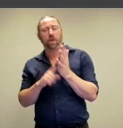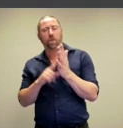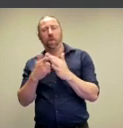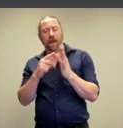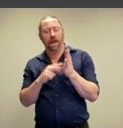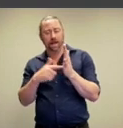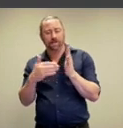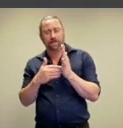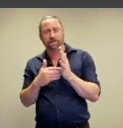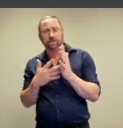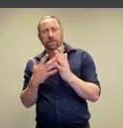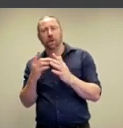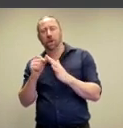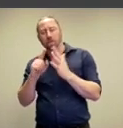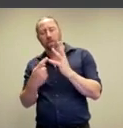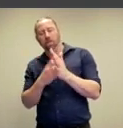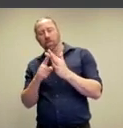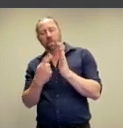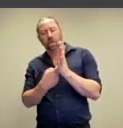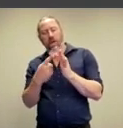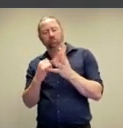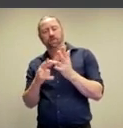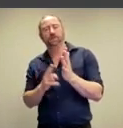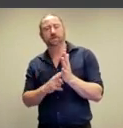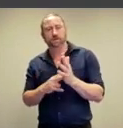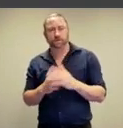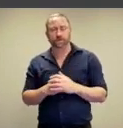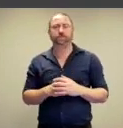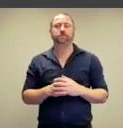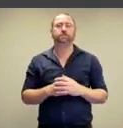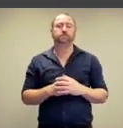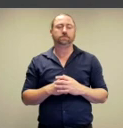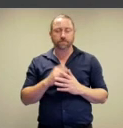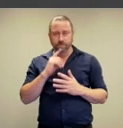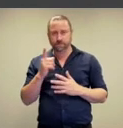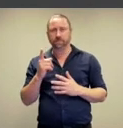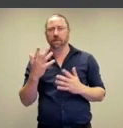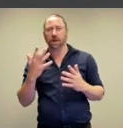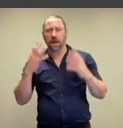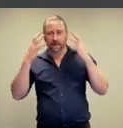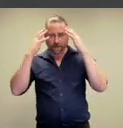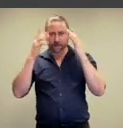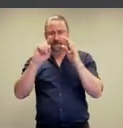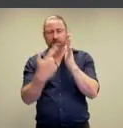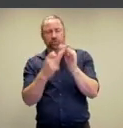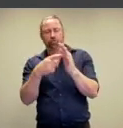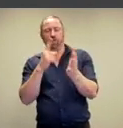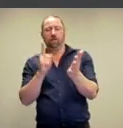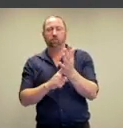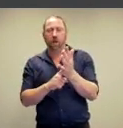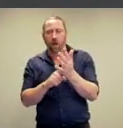Kant's Critique of Pure Reason.